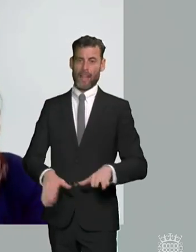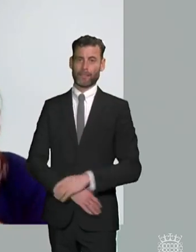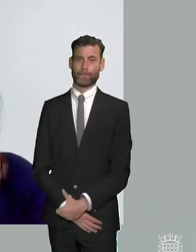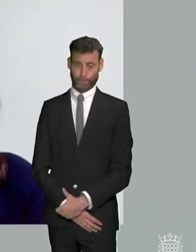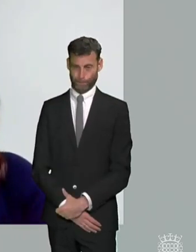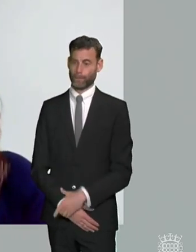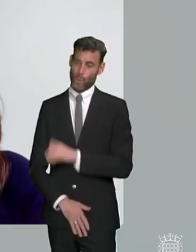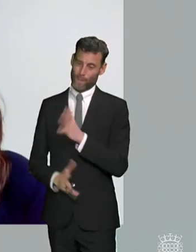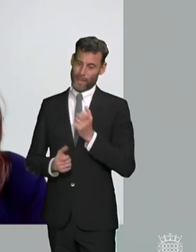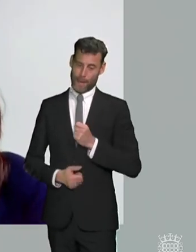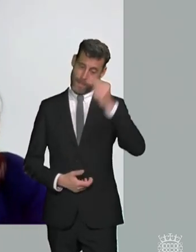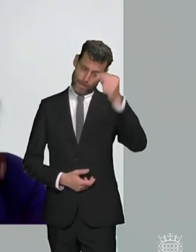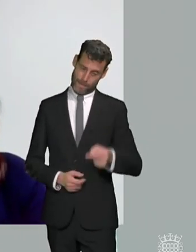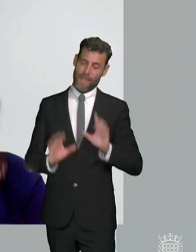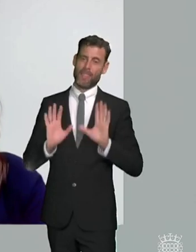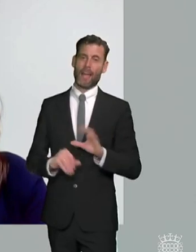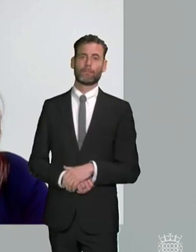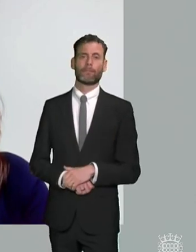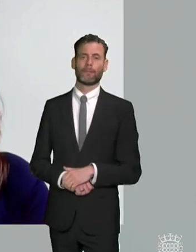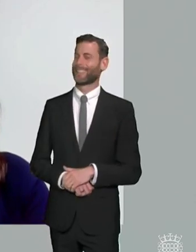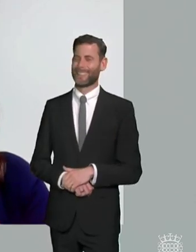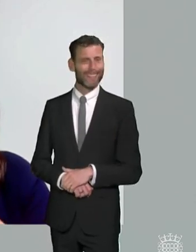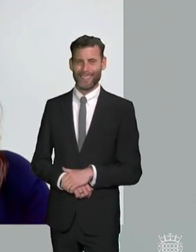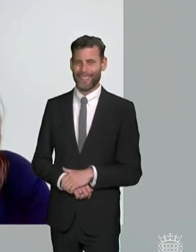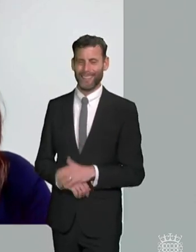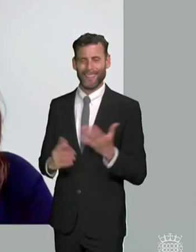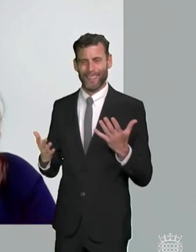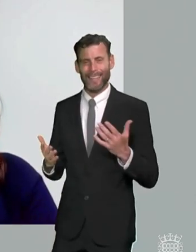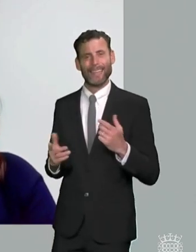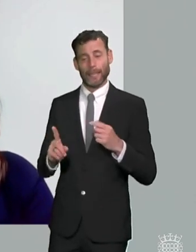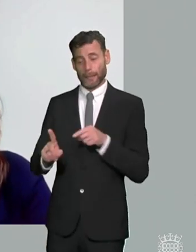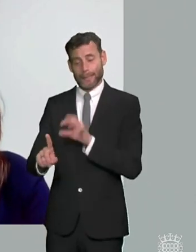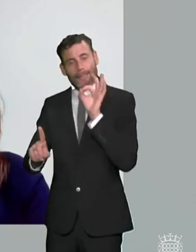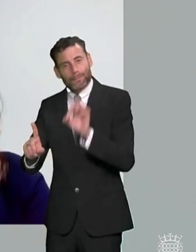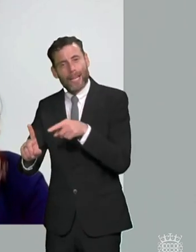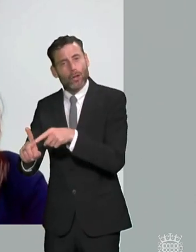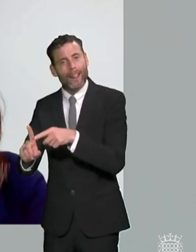provision isn't standard the clues in the name it's special it's unique it's different it's